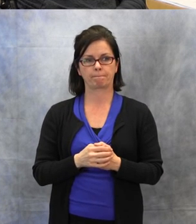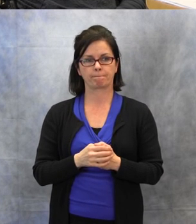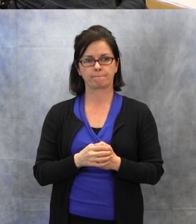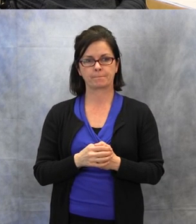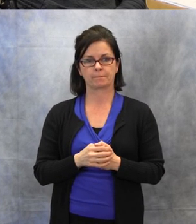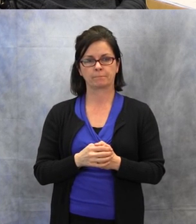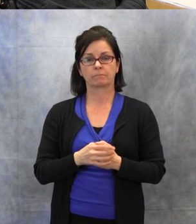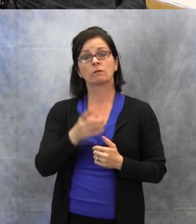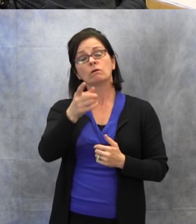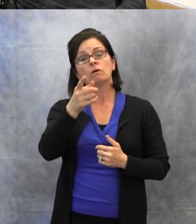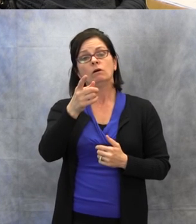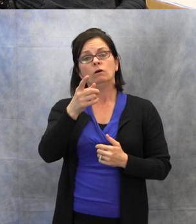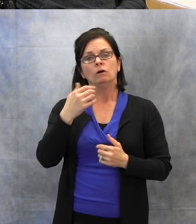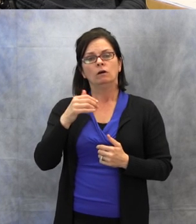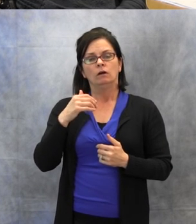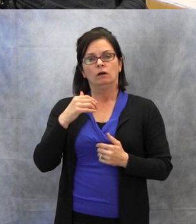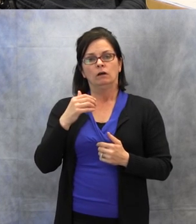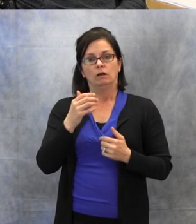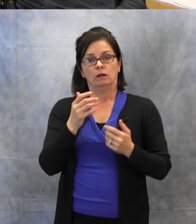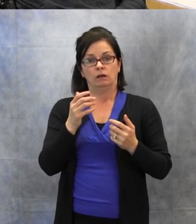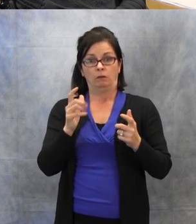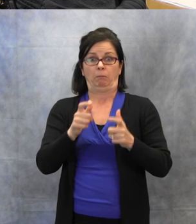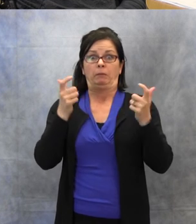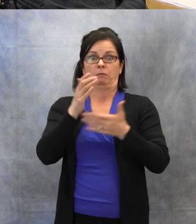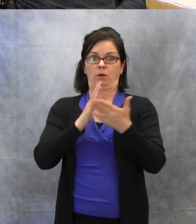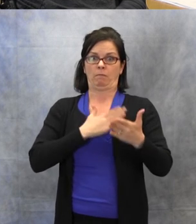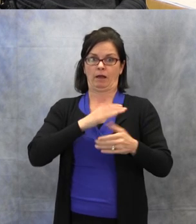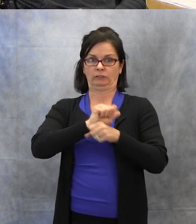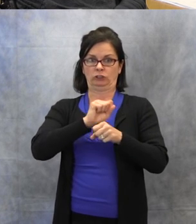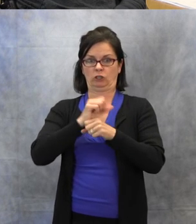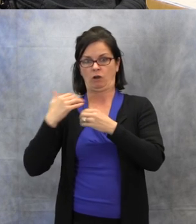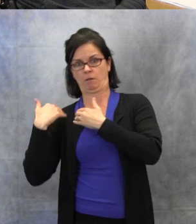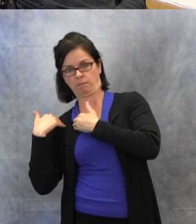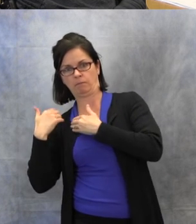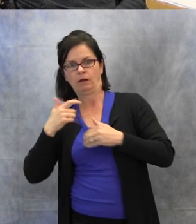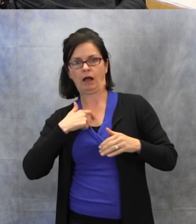A big part of my job, when I'm traveling itinerently